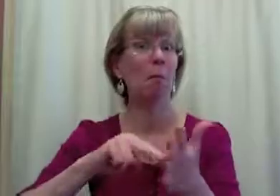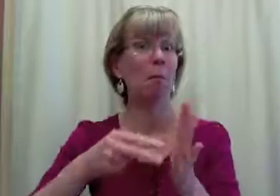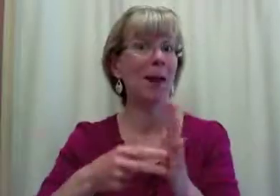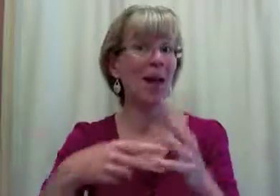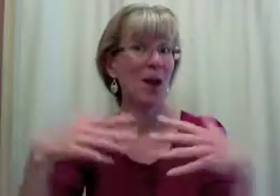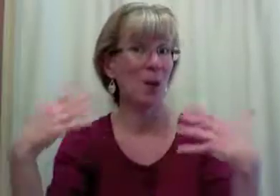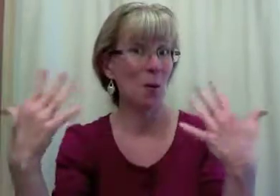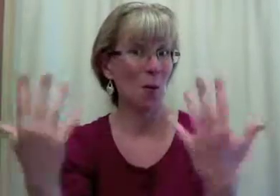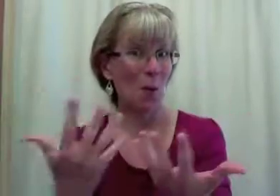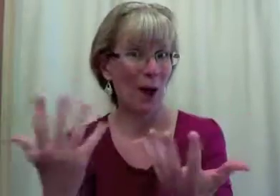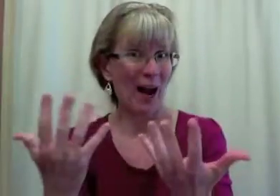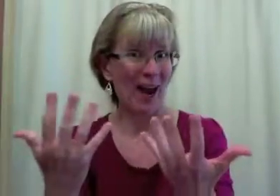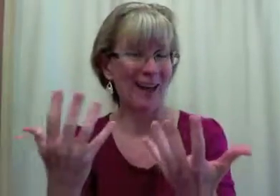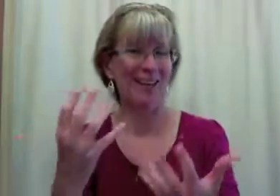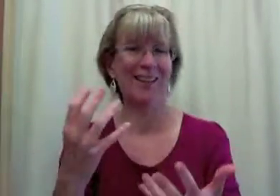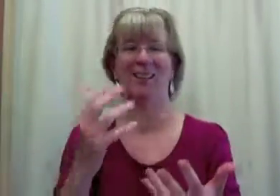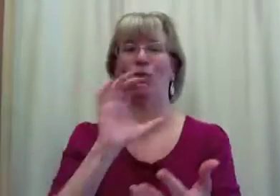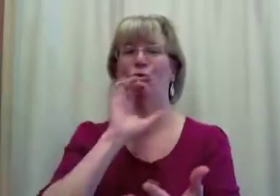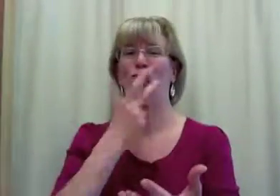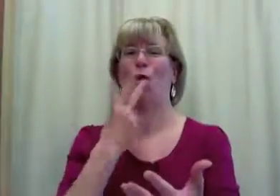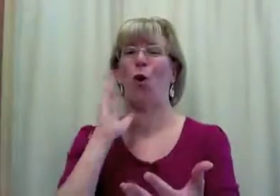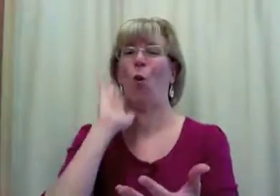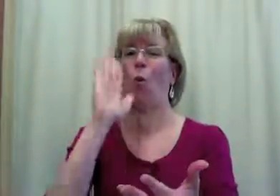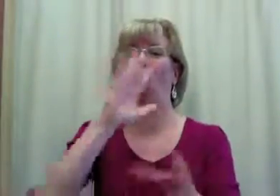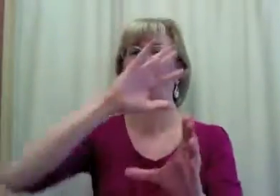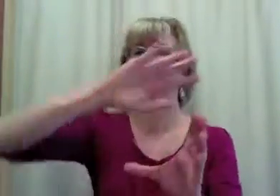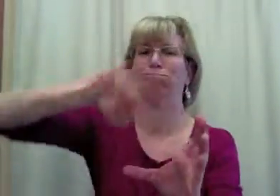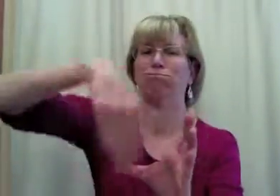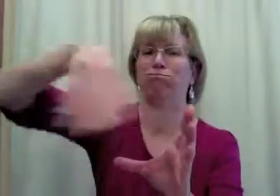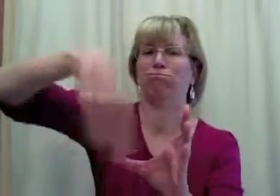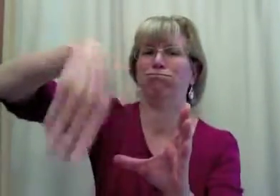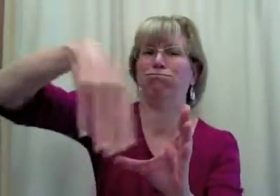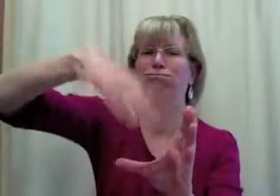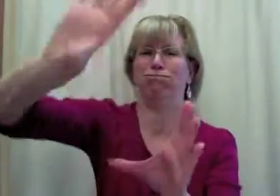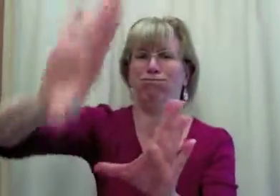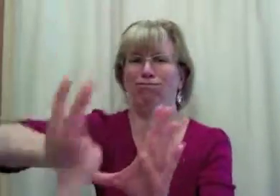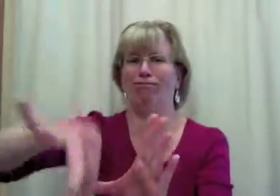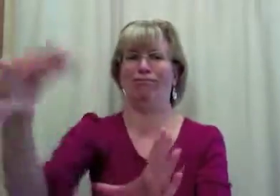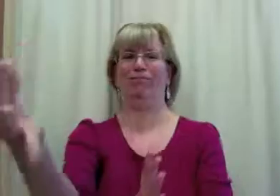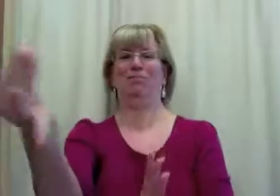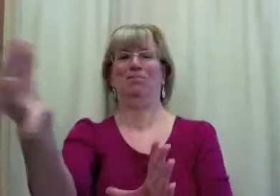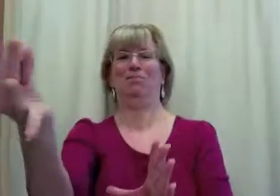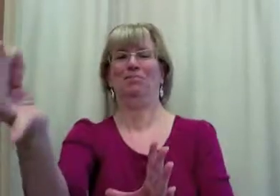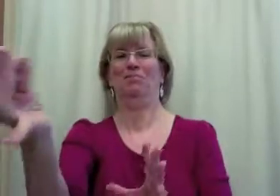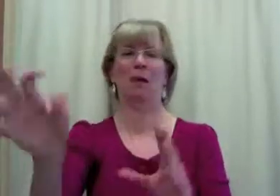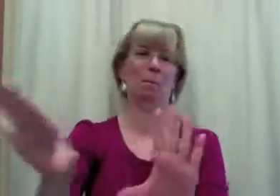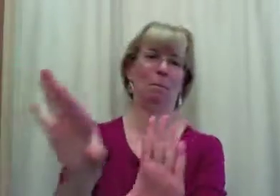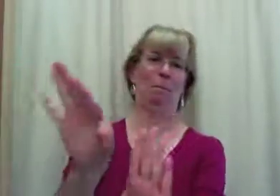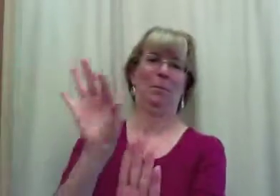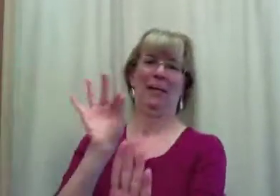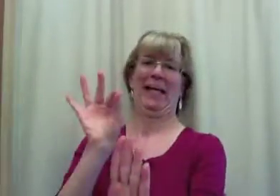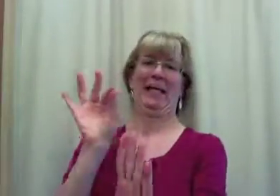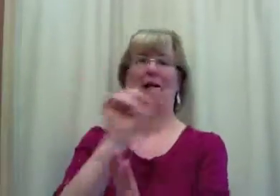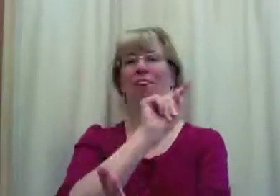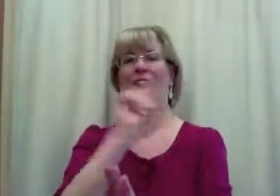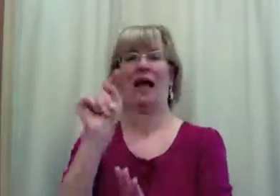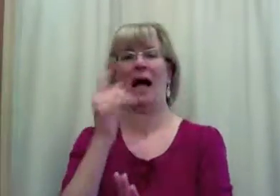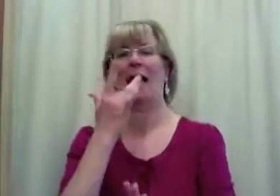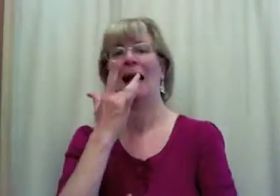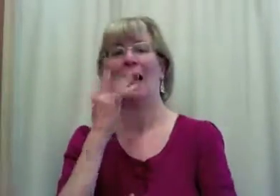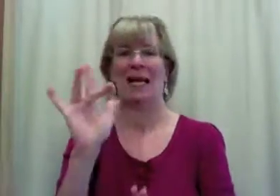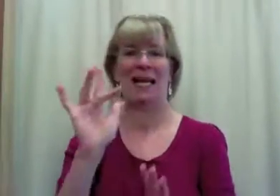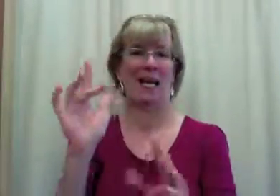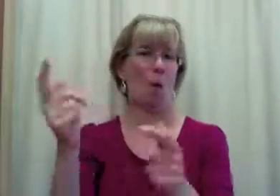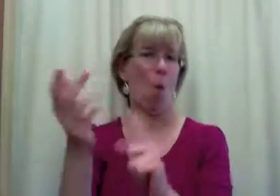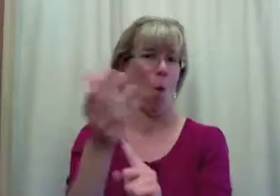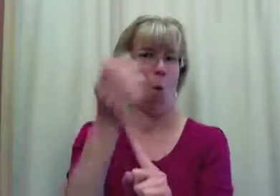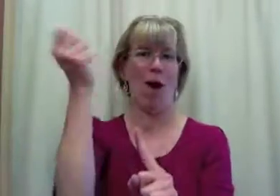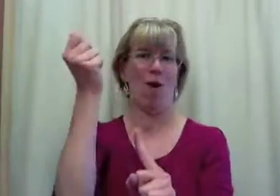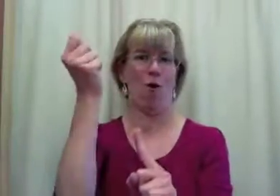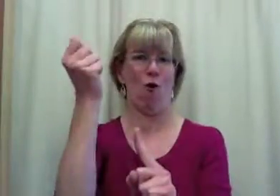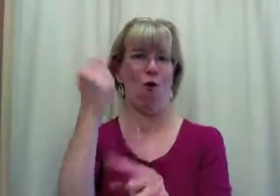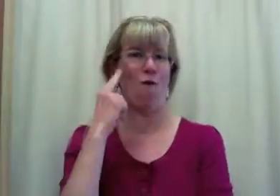Meaning Cheryl will choose the lucky winner